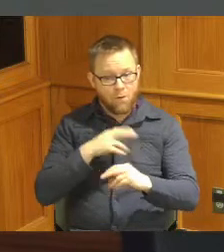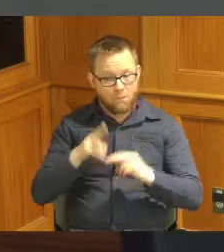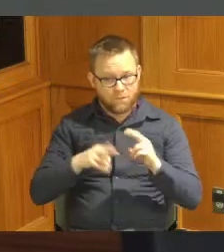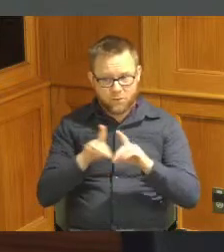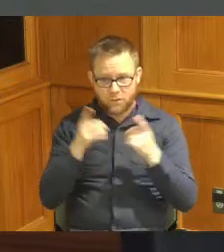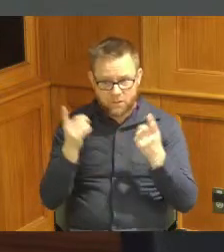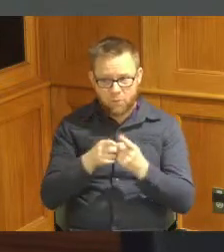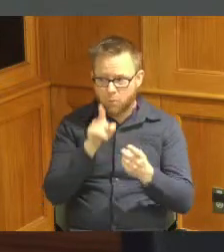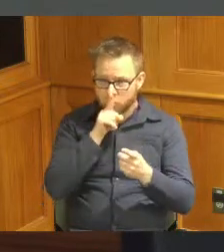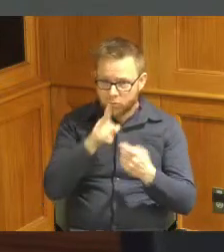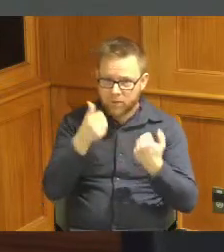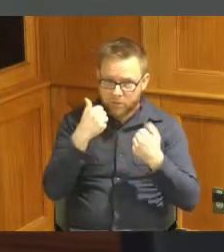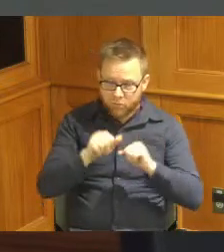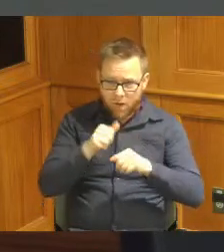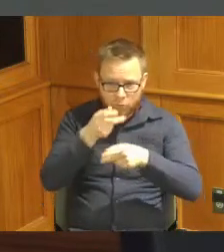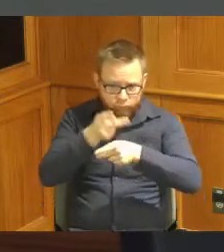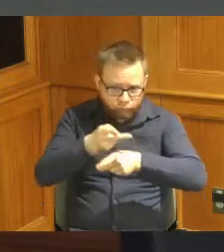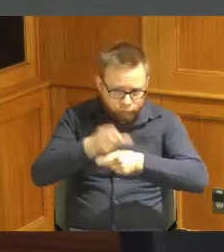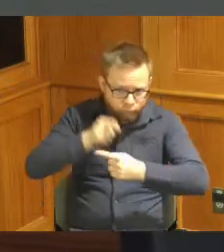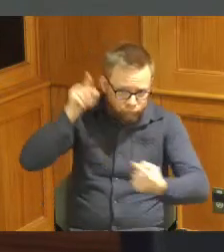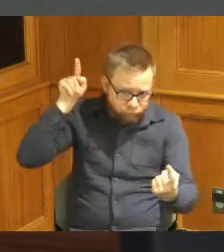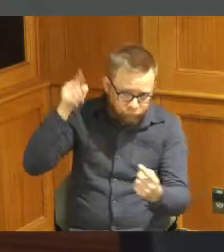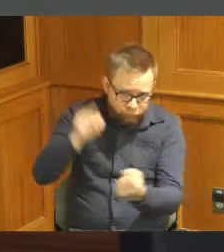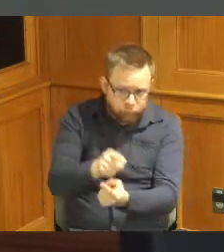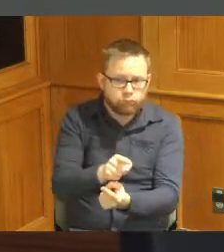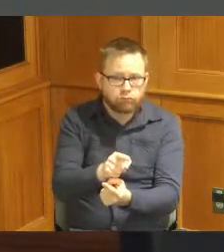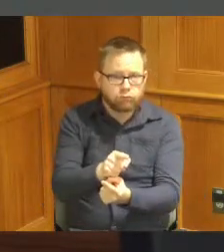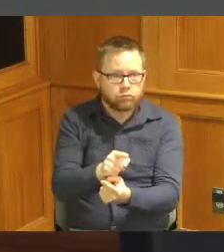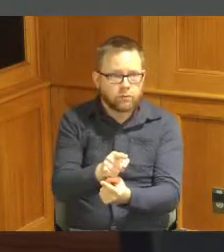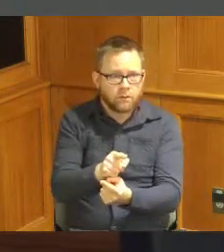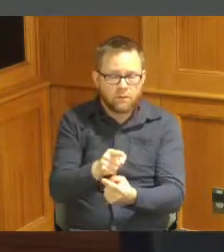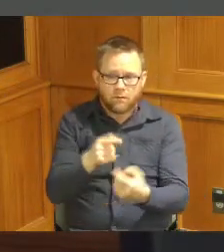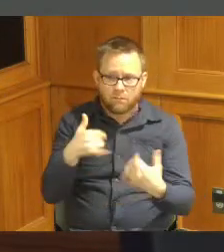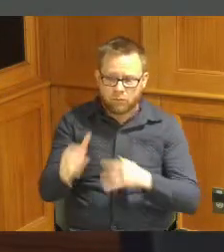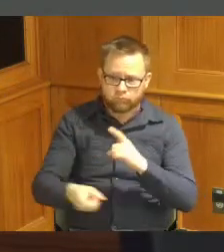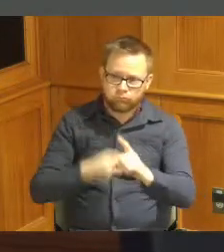Steward that effectively we would be much more impactful on the environment than we are and